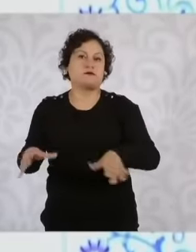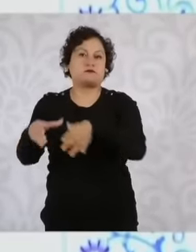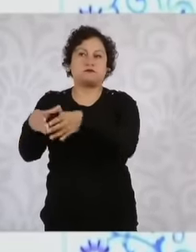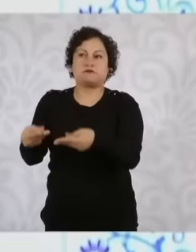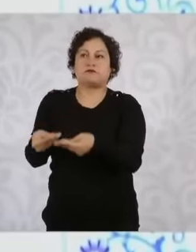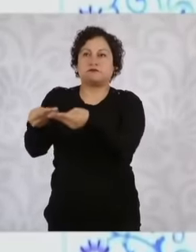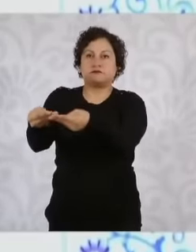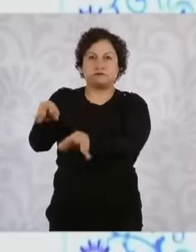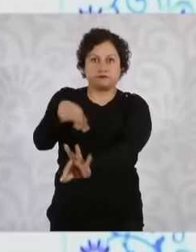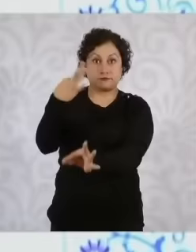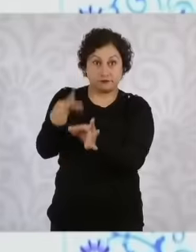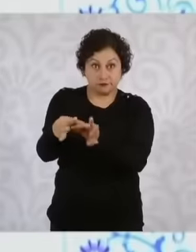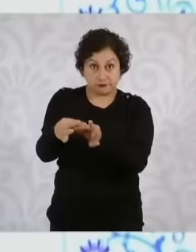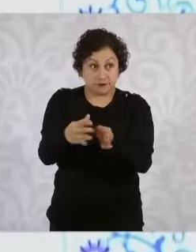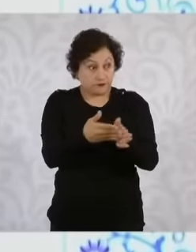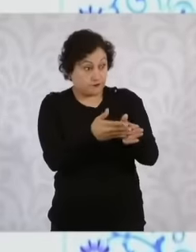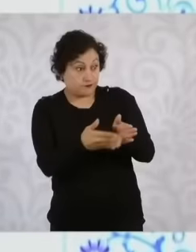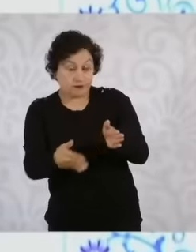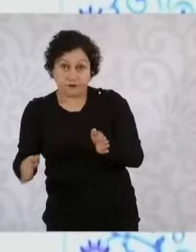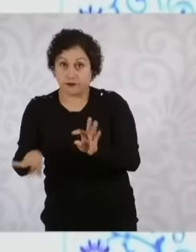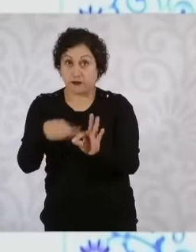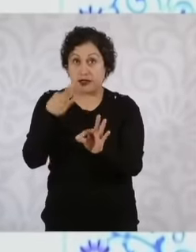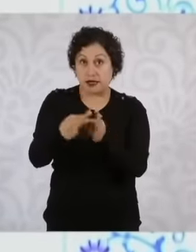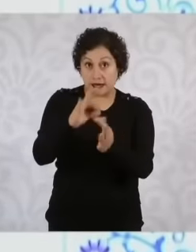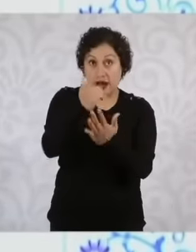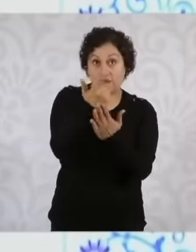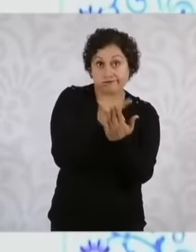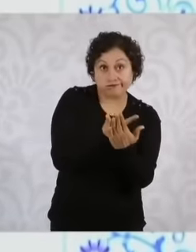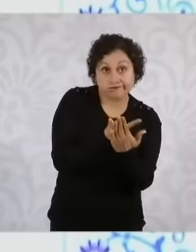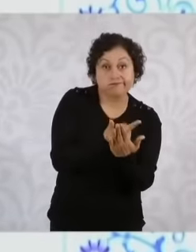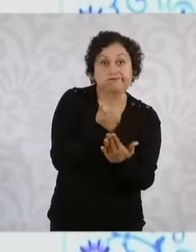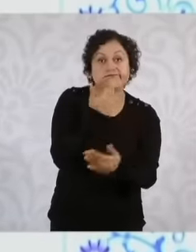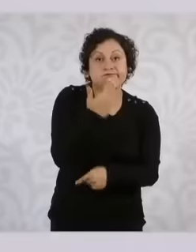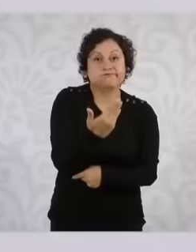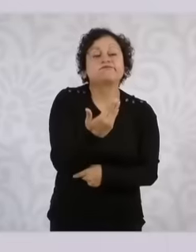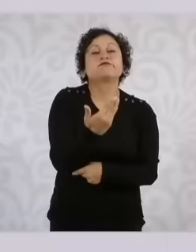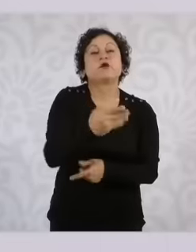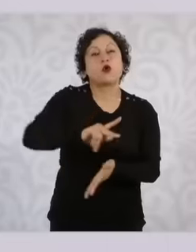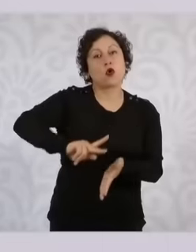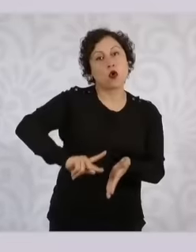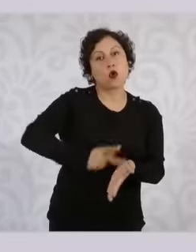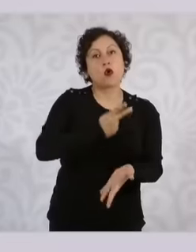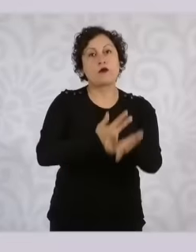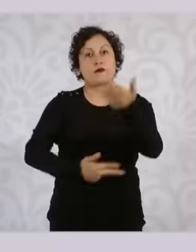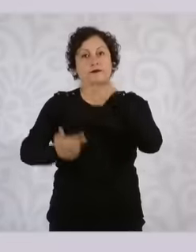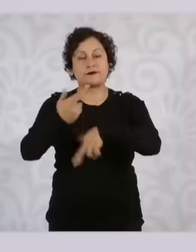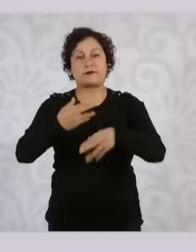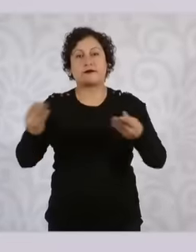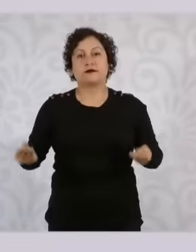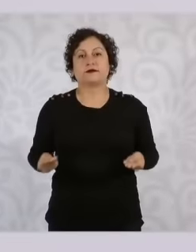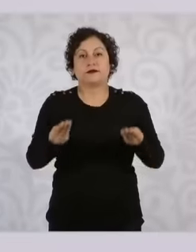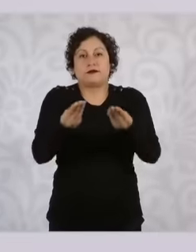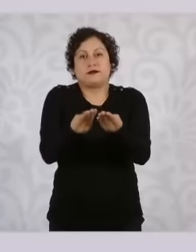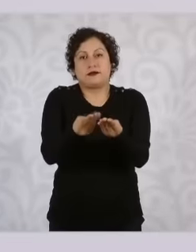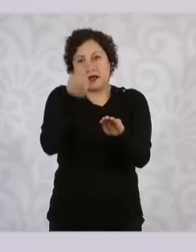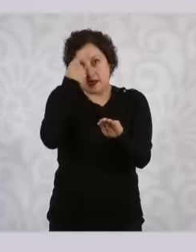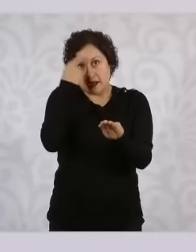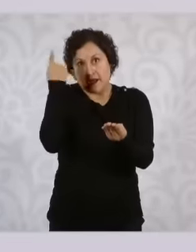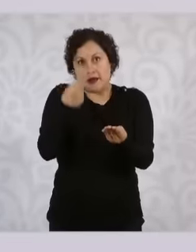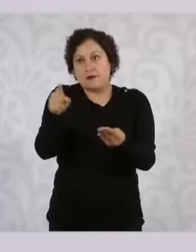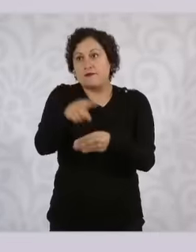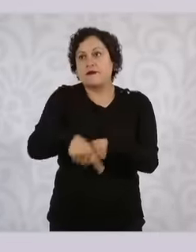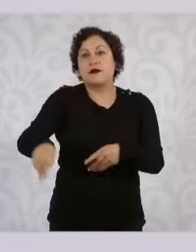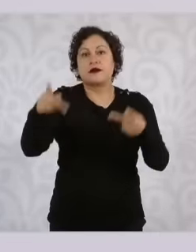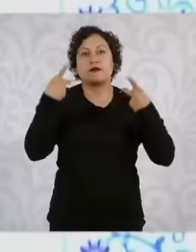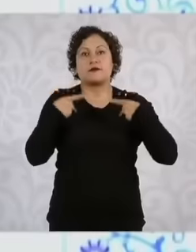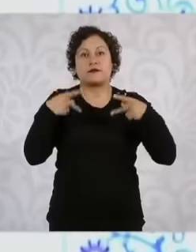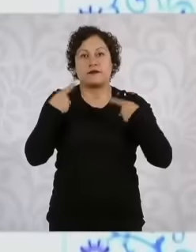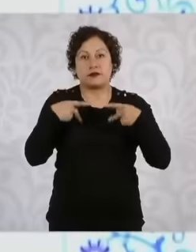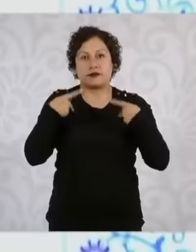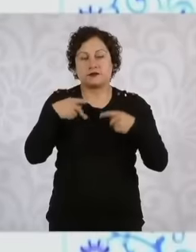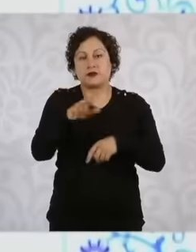the conformity is determined, the lists will be returned so that through the public bagging of those 10 and